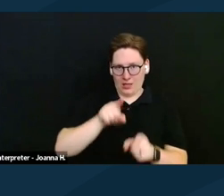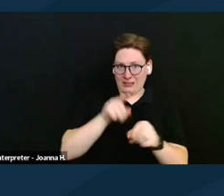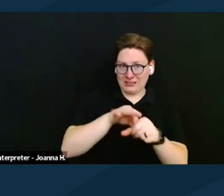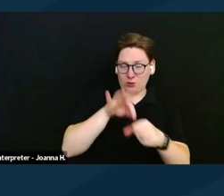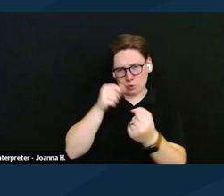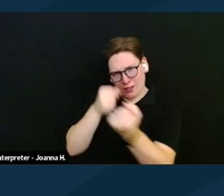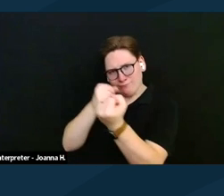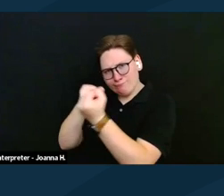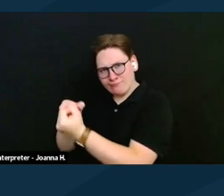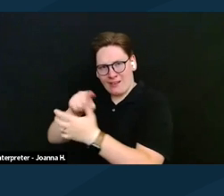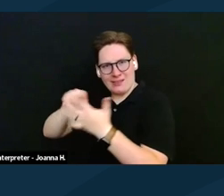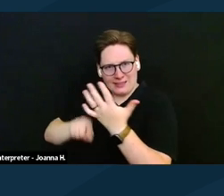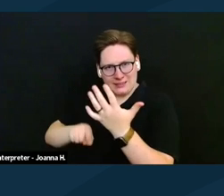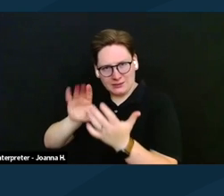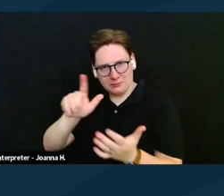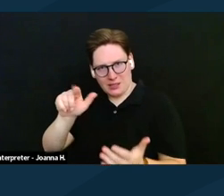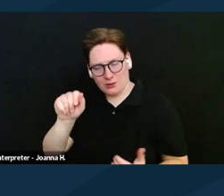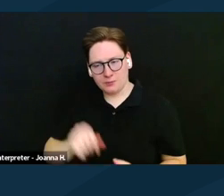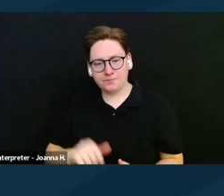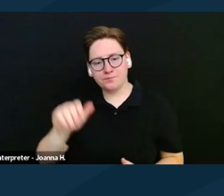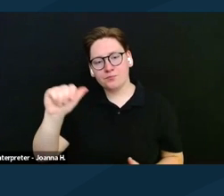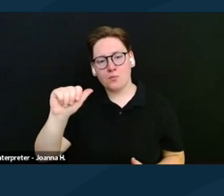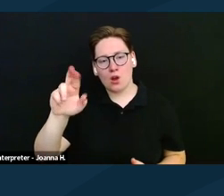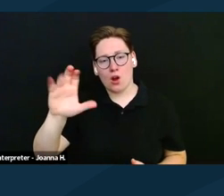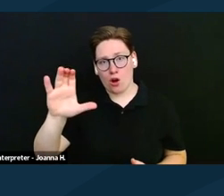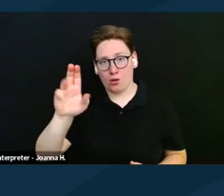The Arc of the US has resources on our website